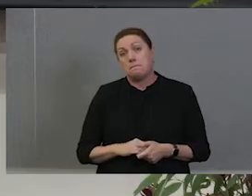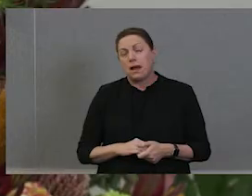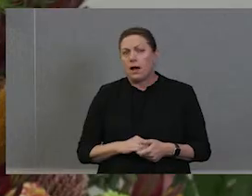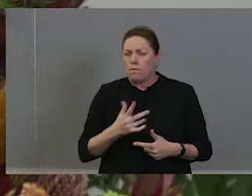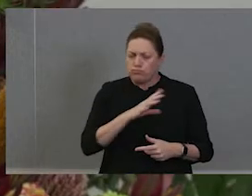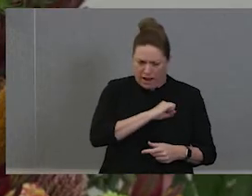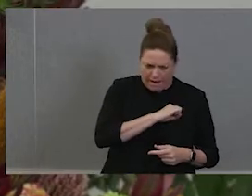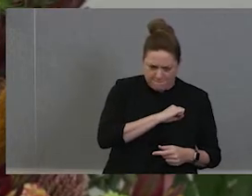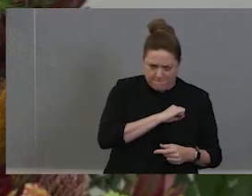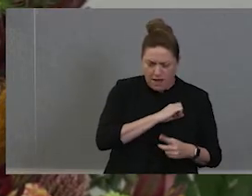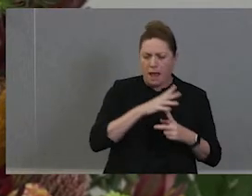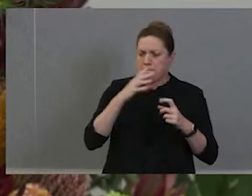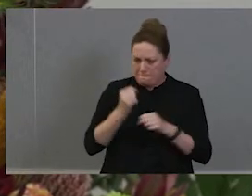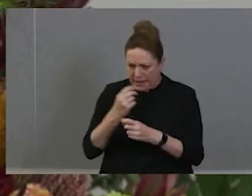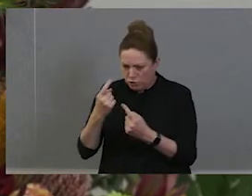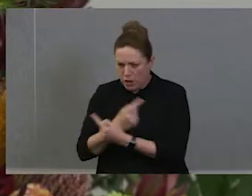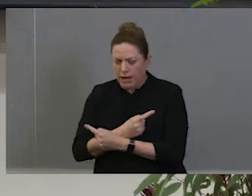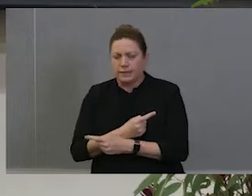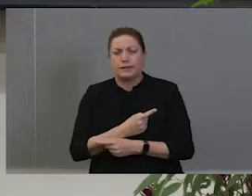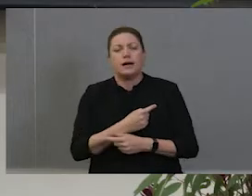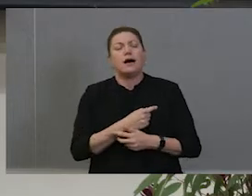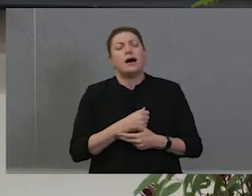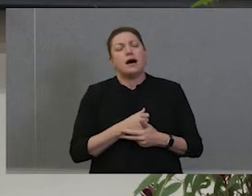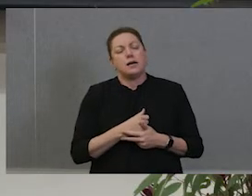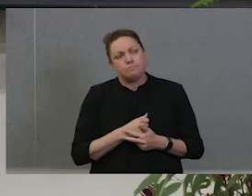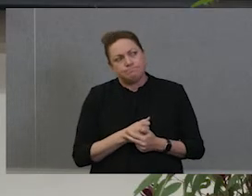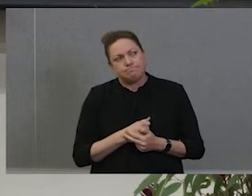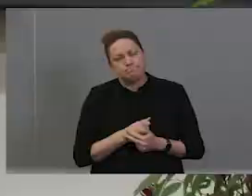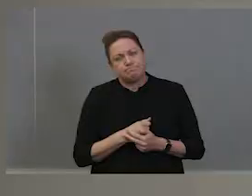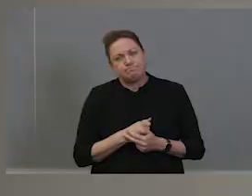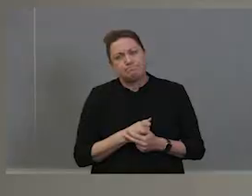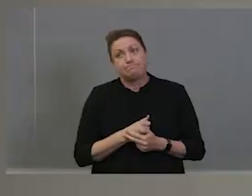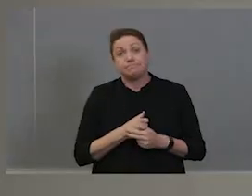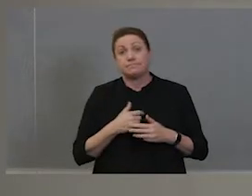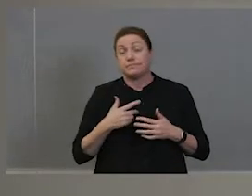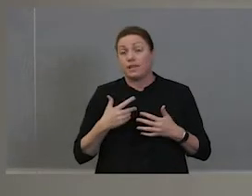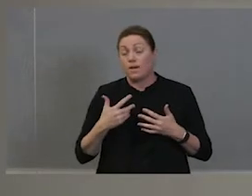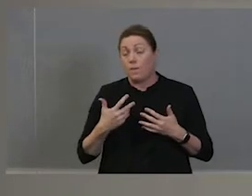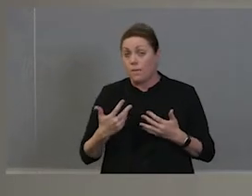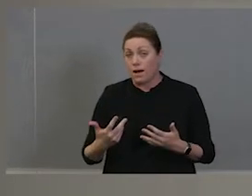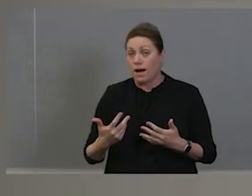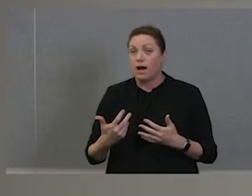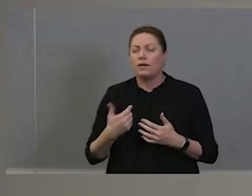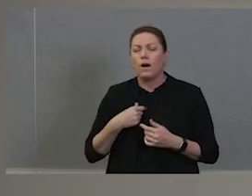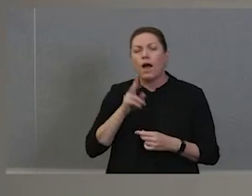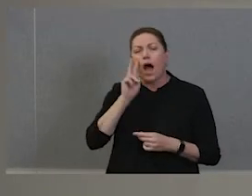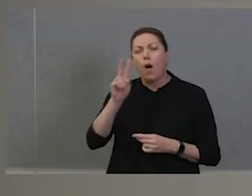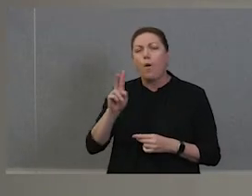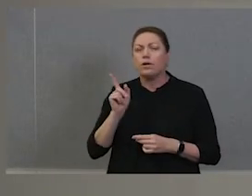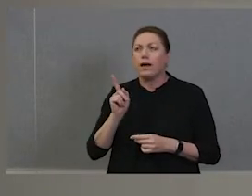and make change. When I did look at that film. I